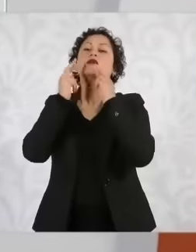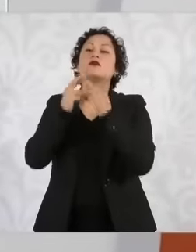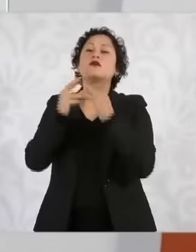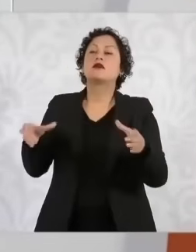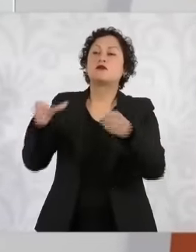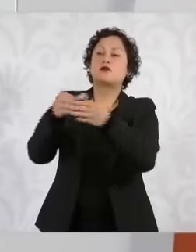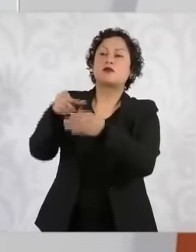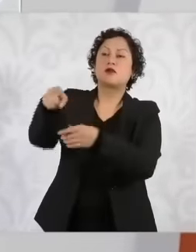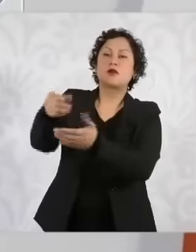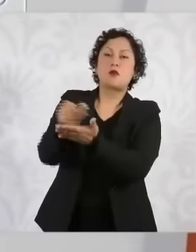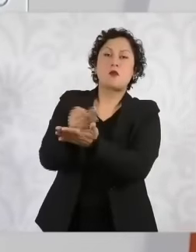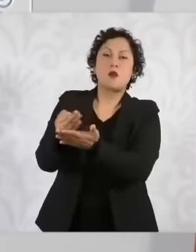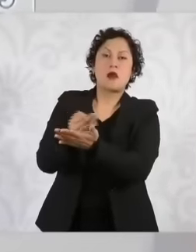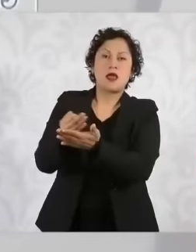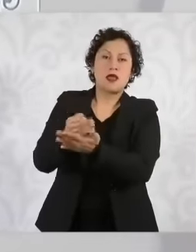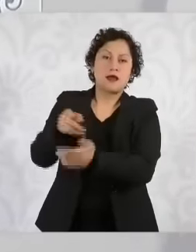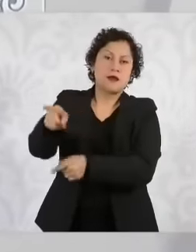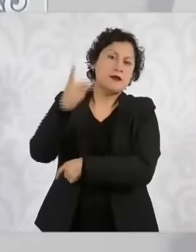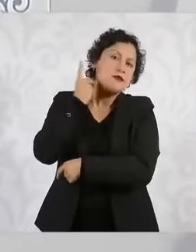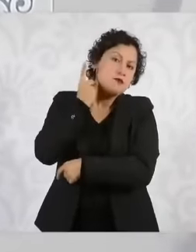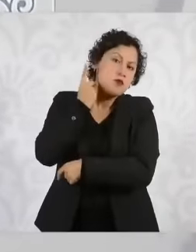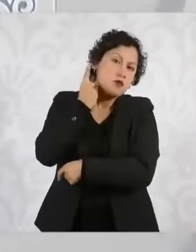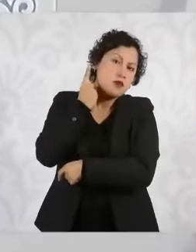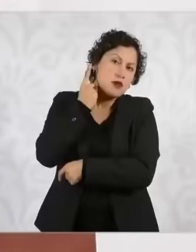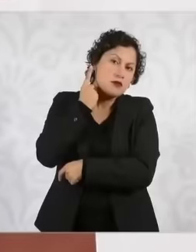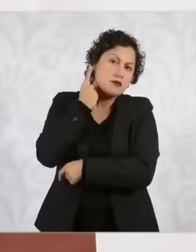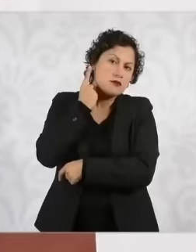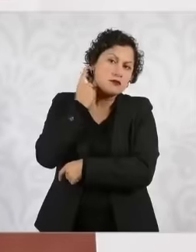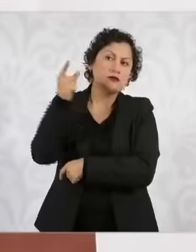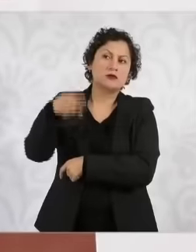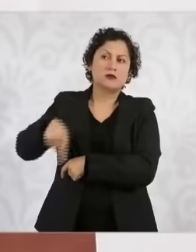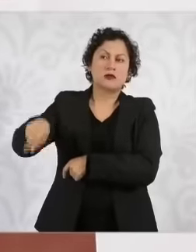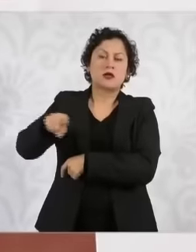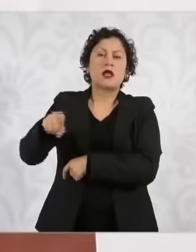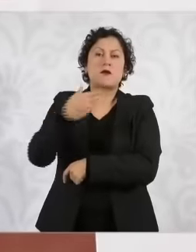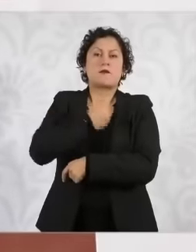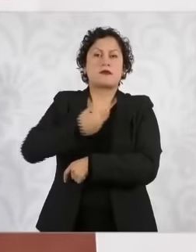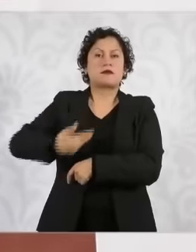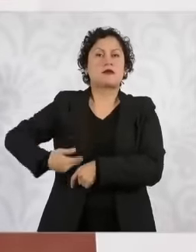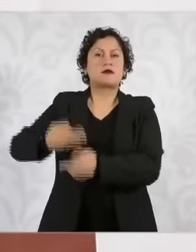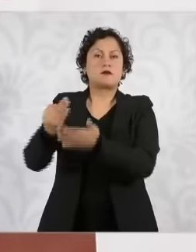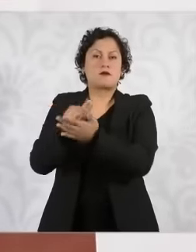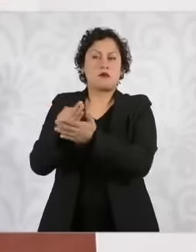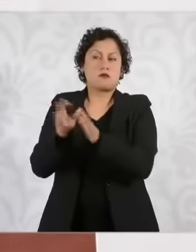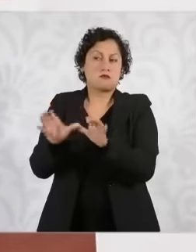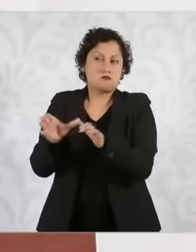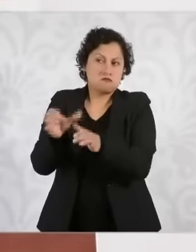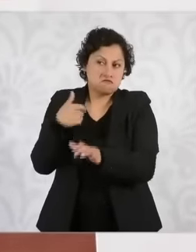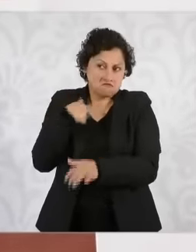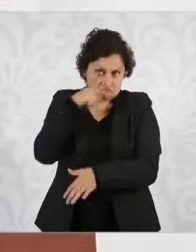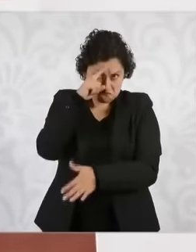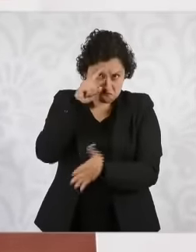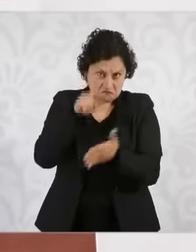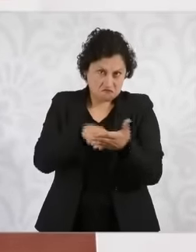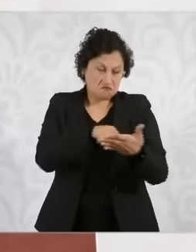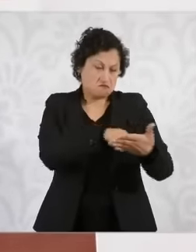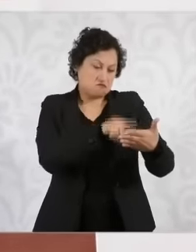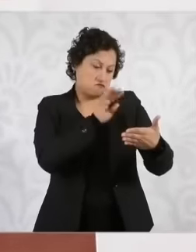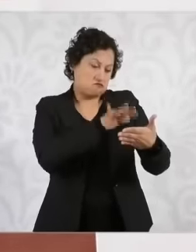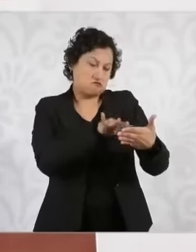and deputies of Morena are going to have a meeting with Morena's presidency. I understand that there is going to be a meeting, but No